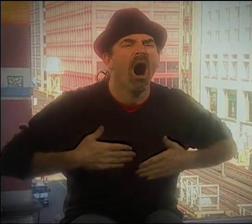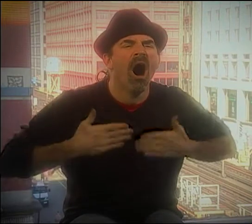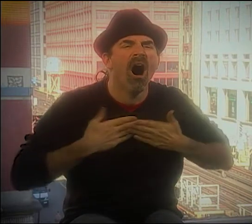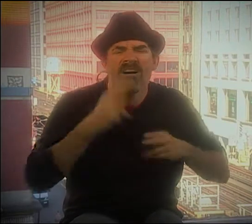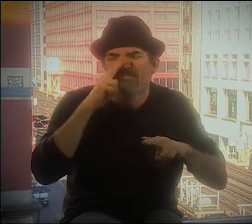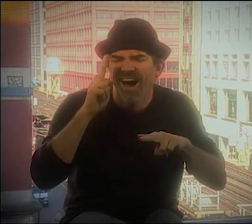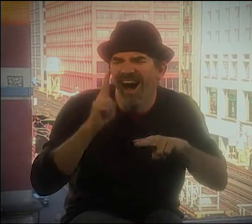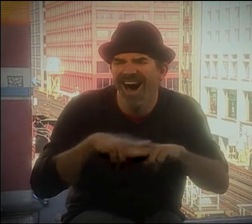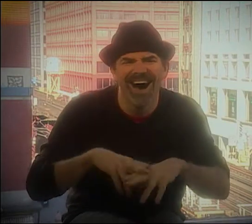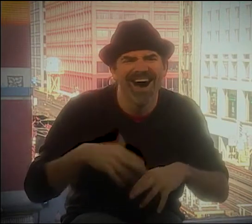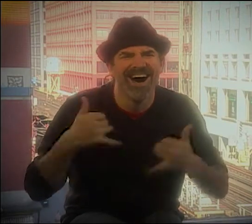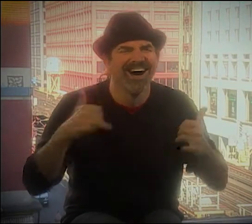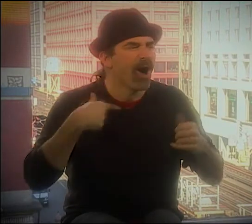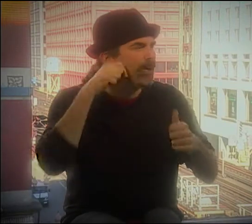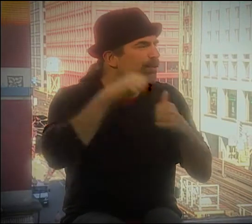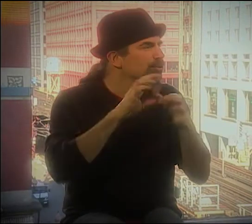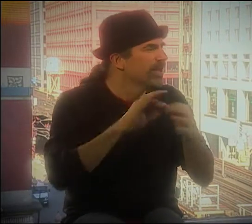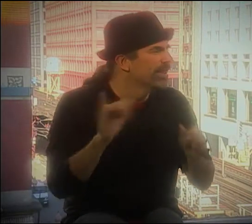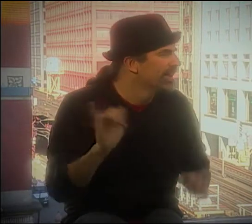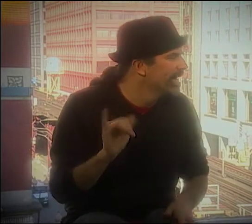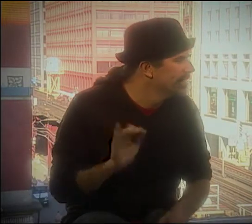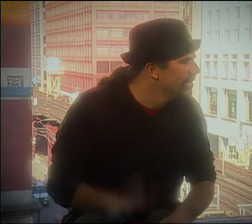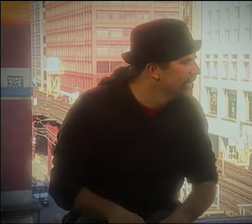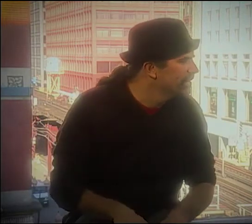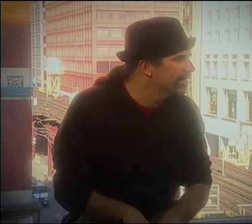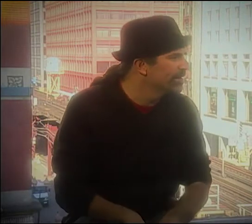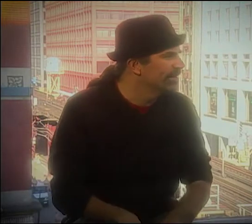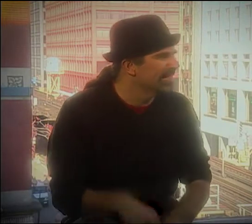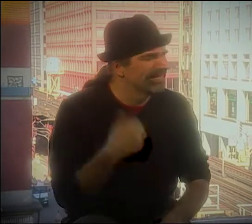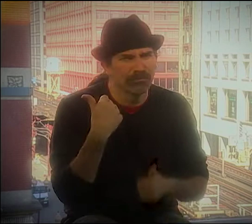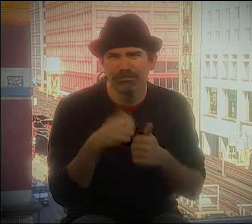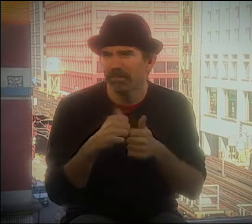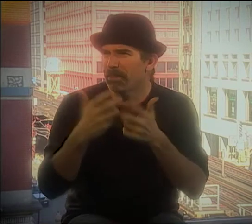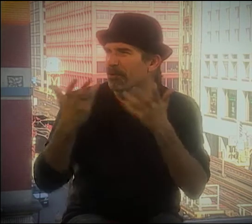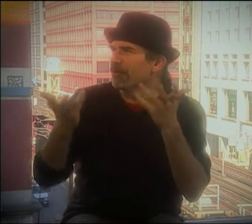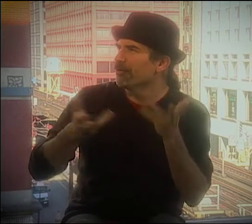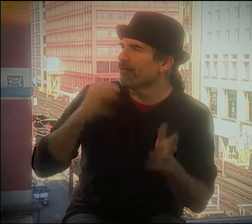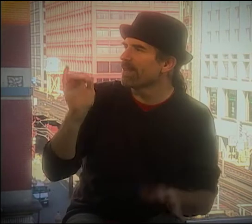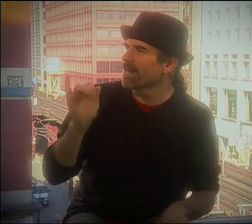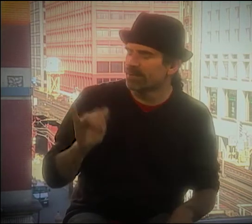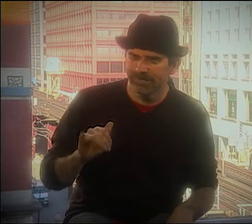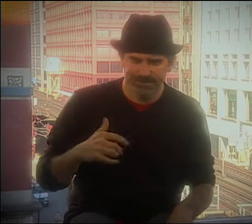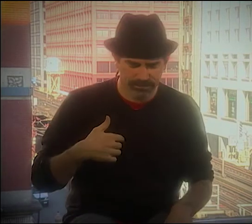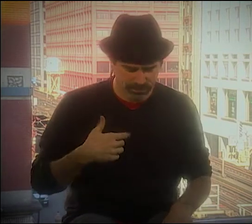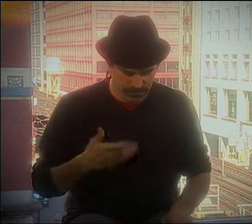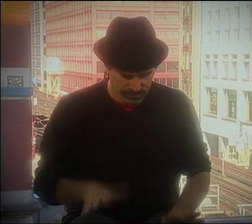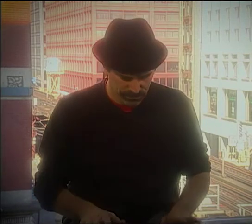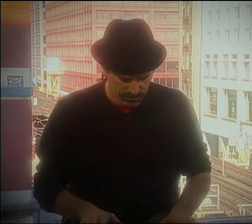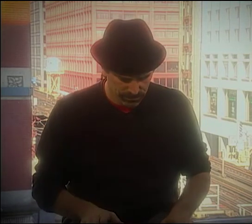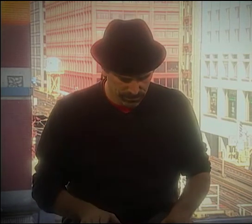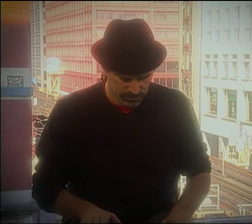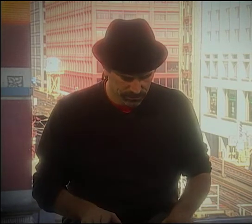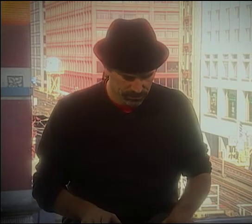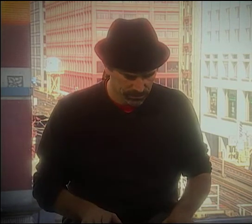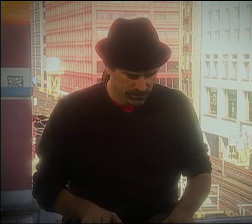AND SEE WHAT I COULD DO WITH IT. OH, IT WAS SO MUCH FUN. I REMEMBER PLAYING WITH THINGS LIKE--OH, WHAT WAS IT?